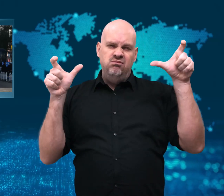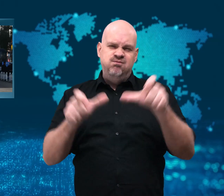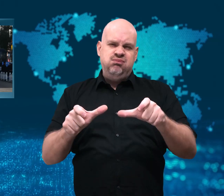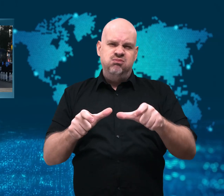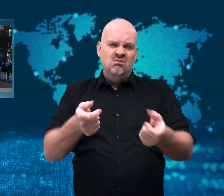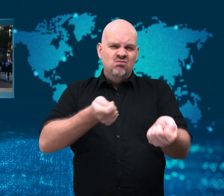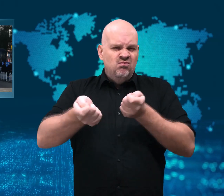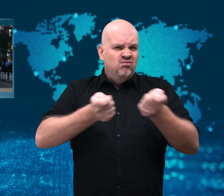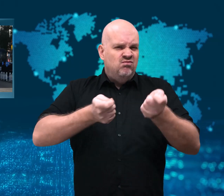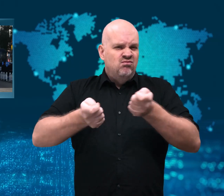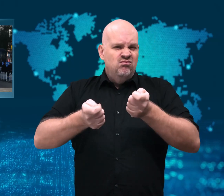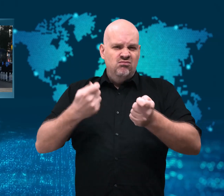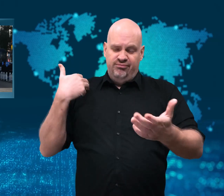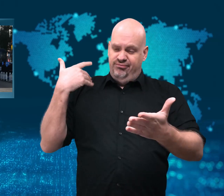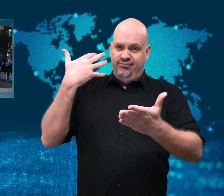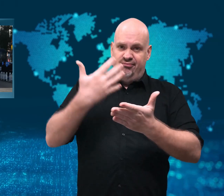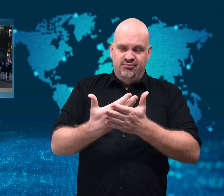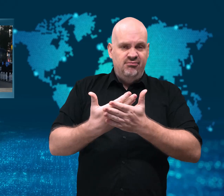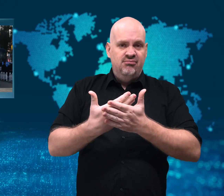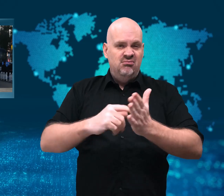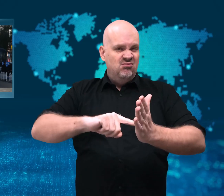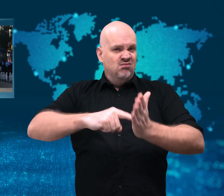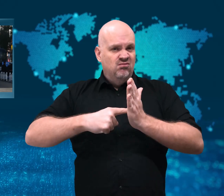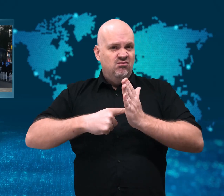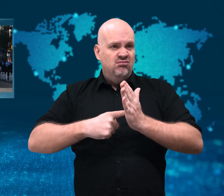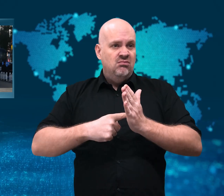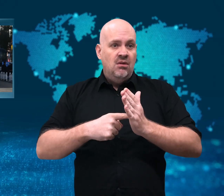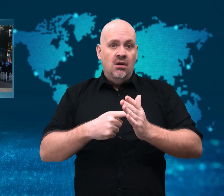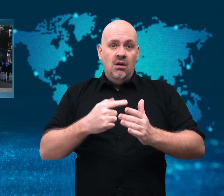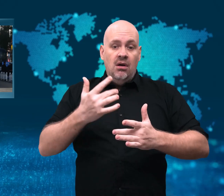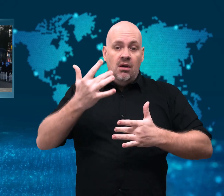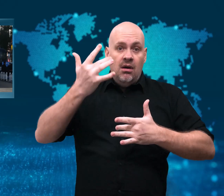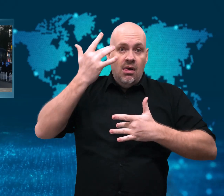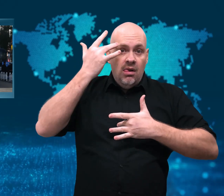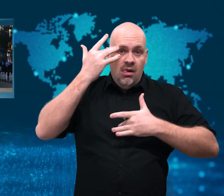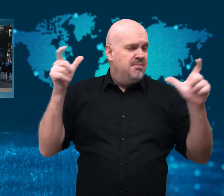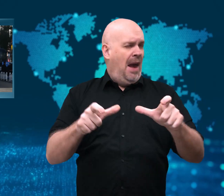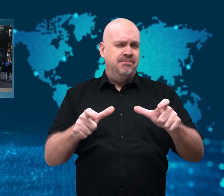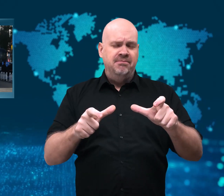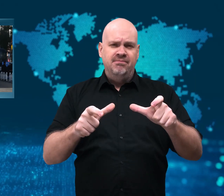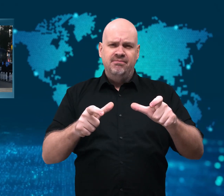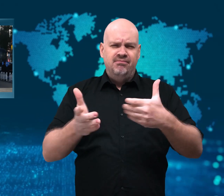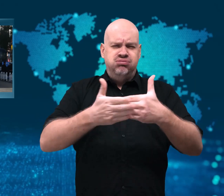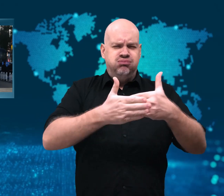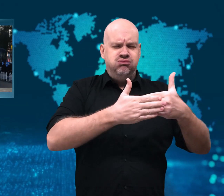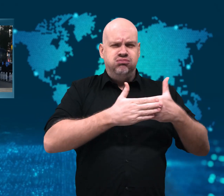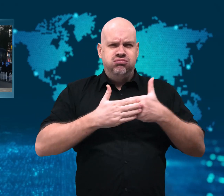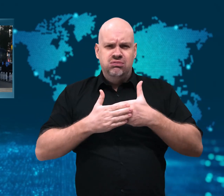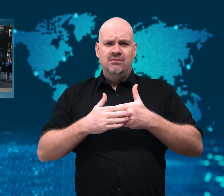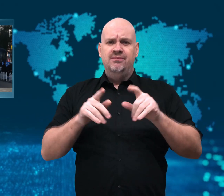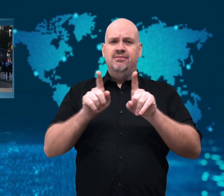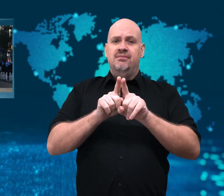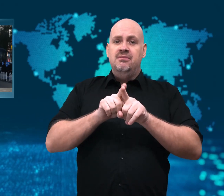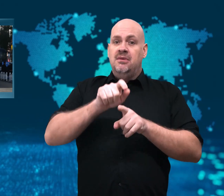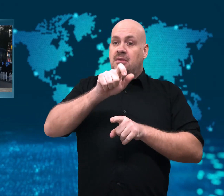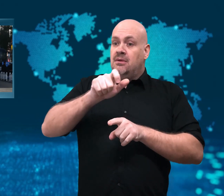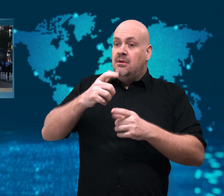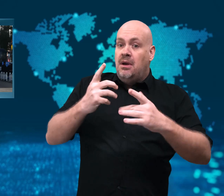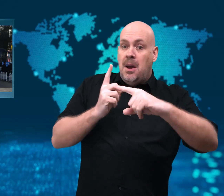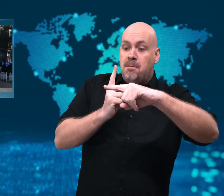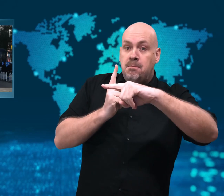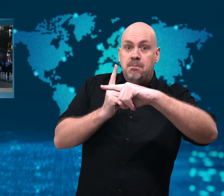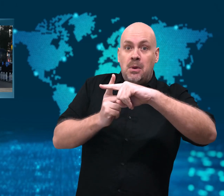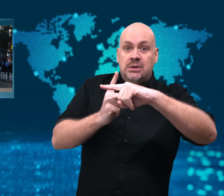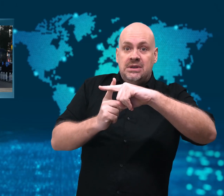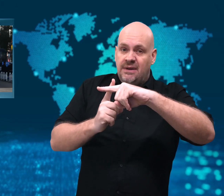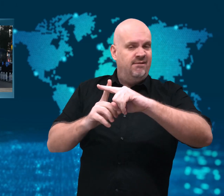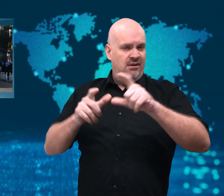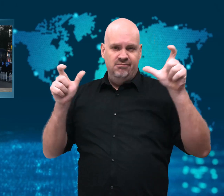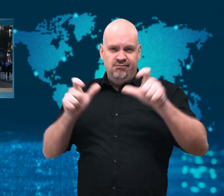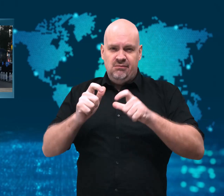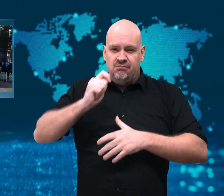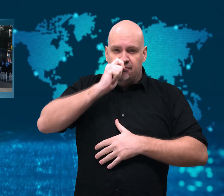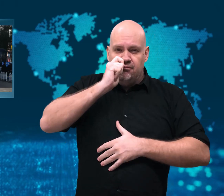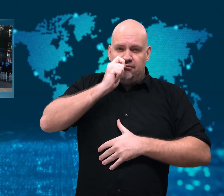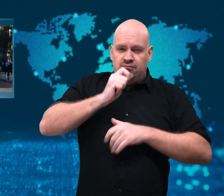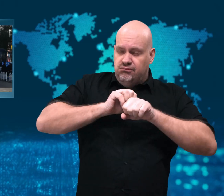China has kept COVID-19 cases low with its unique “Zero Covid” strategy.